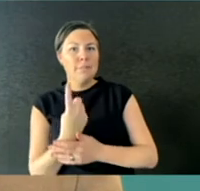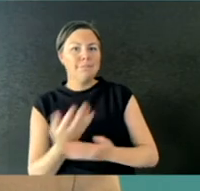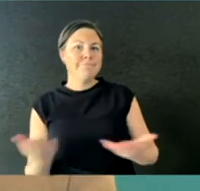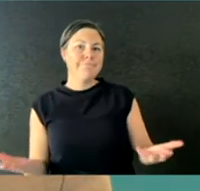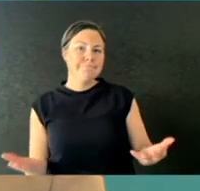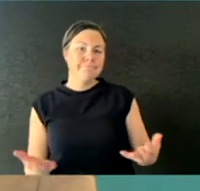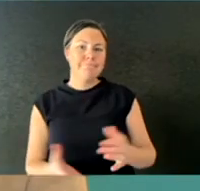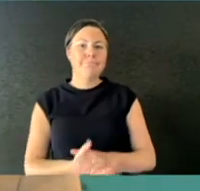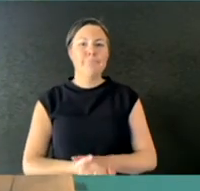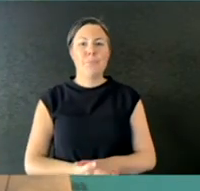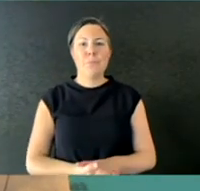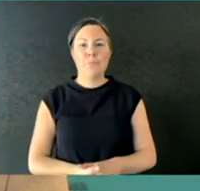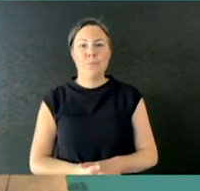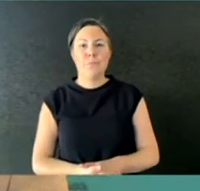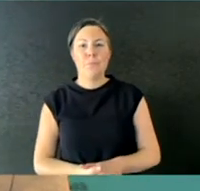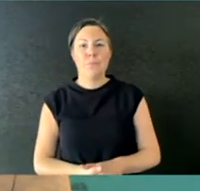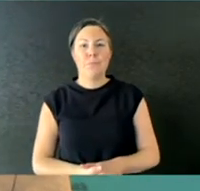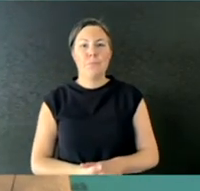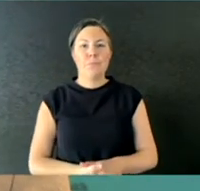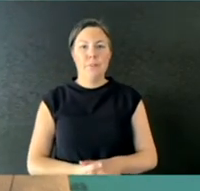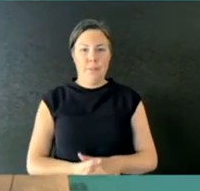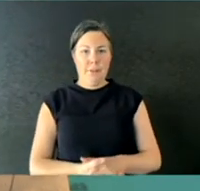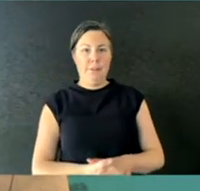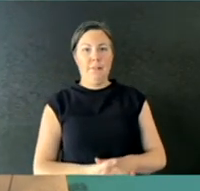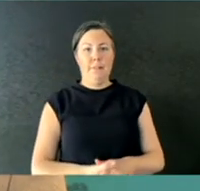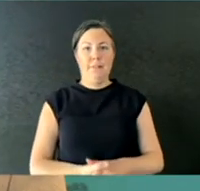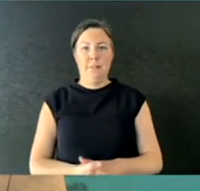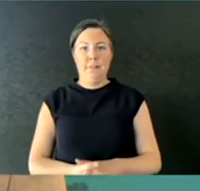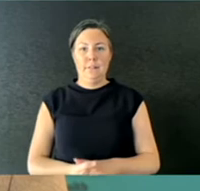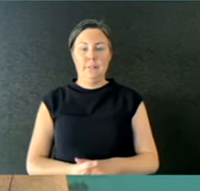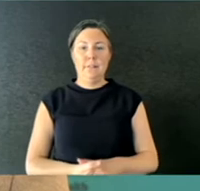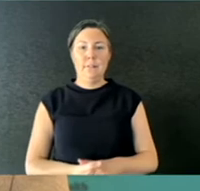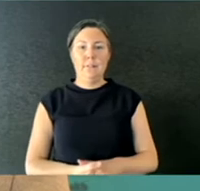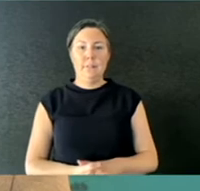And just a follow-up, is it possible that the drop in testing rates was actually skewing